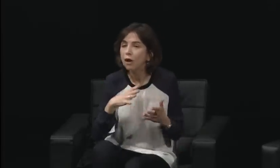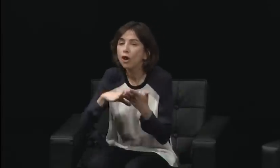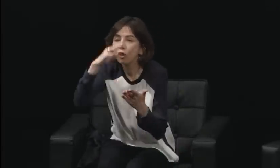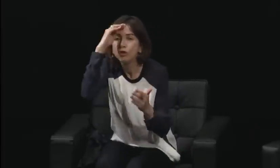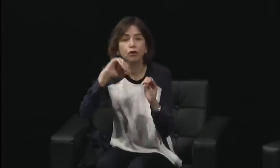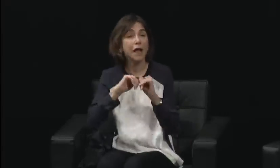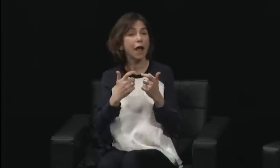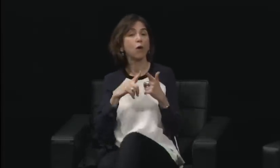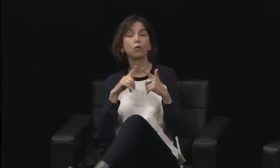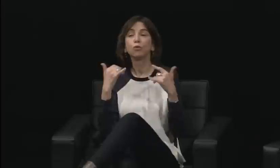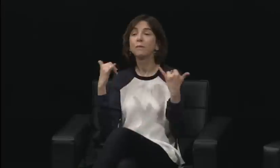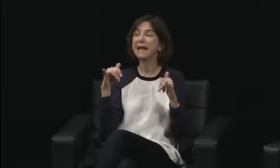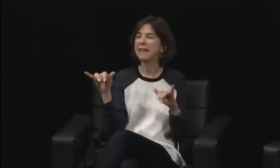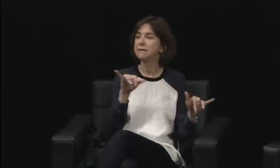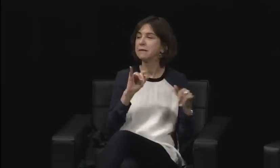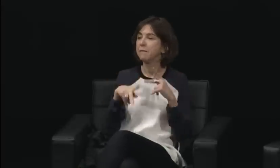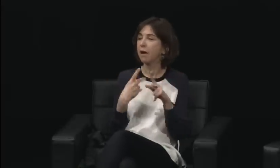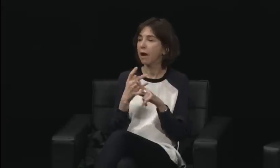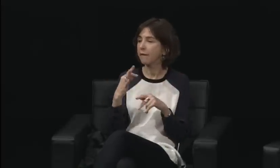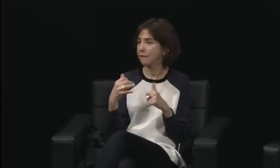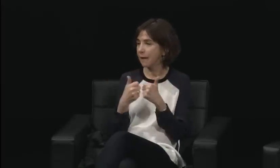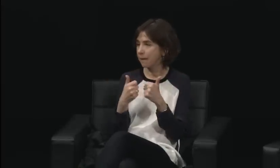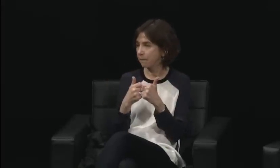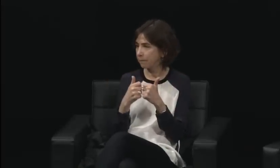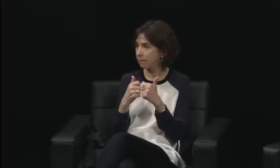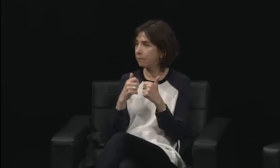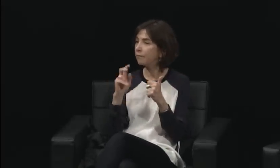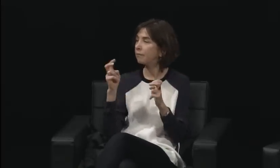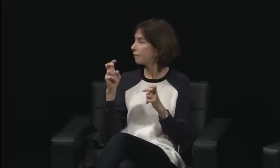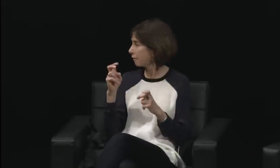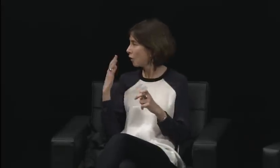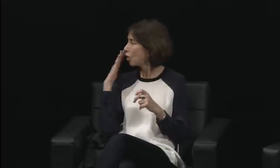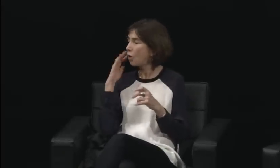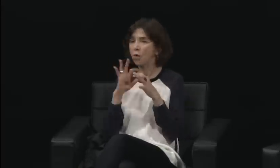to get their attention and make my point. And what was the result of that?